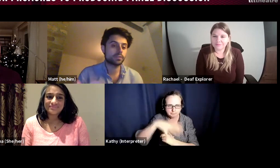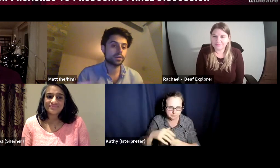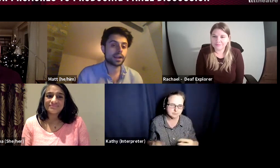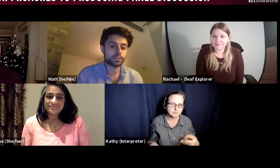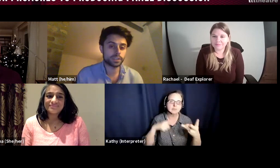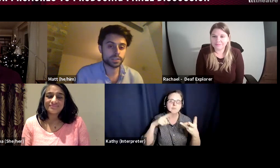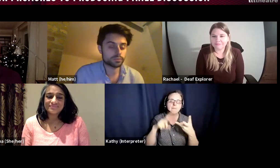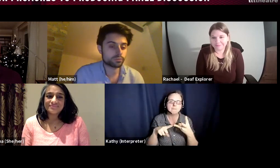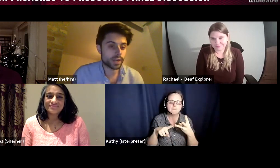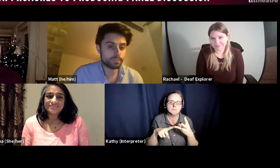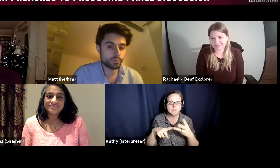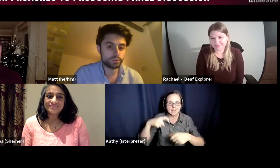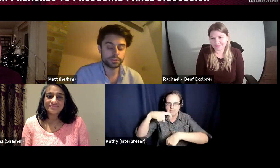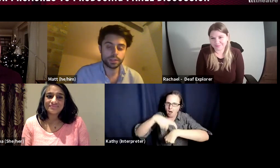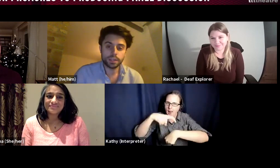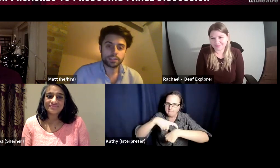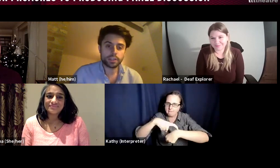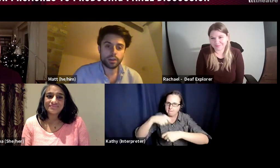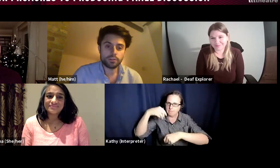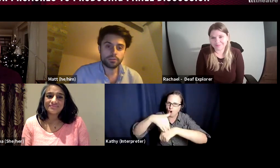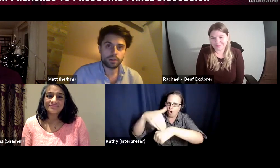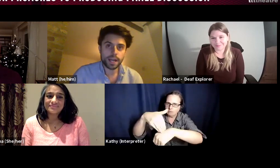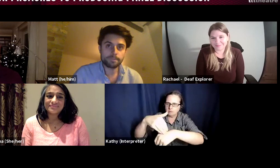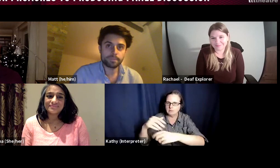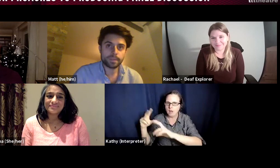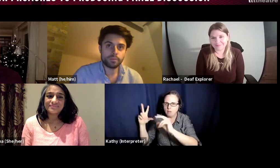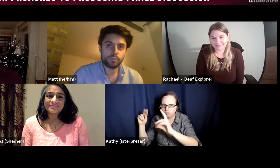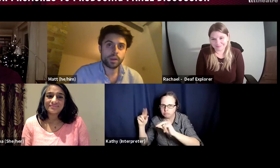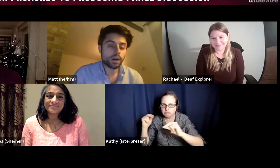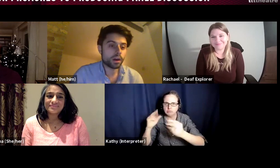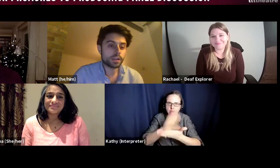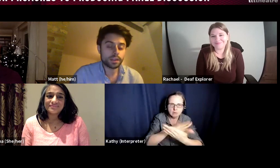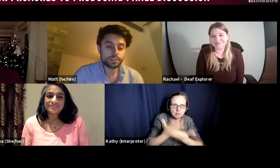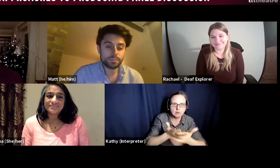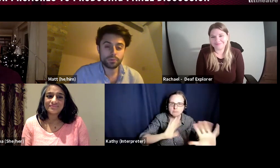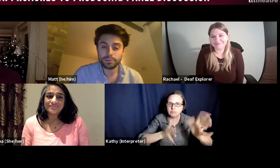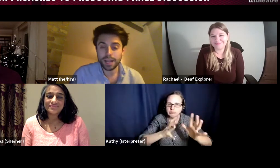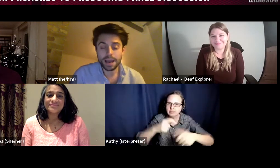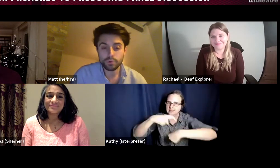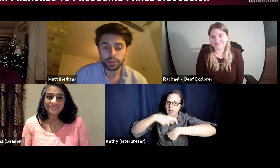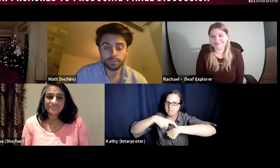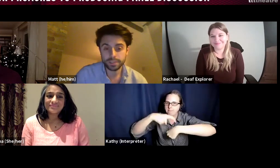languages is really important. So, I think it's really important to allow more time for tech